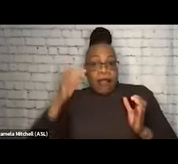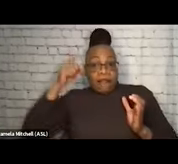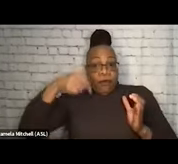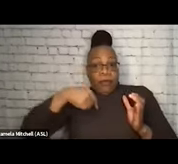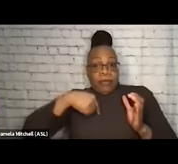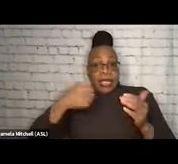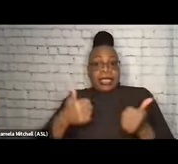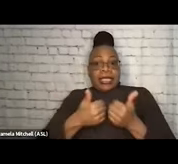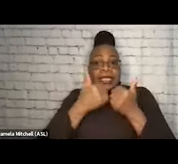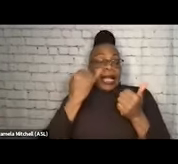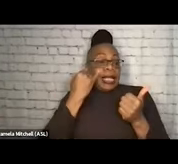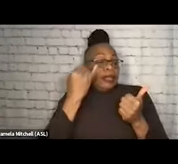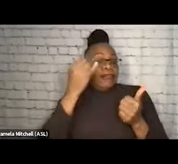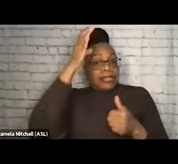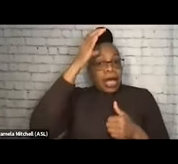whether it's a concept related to drug use or not,